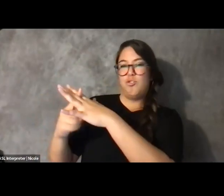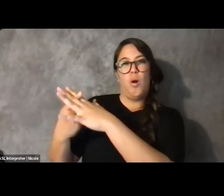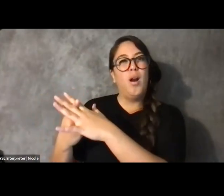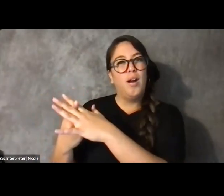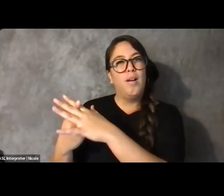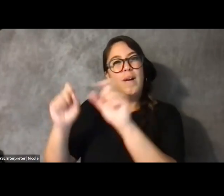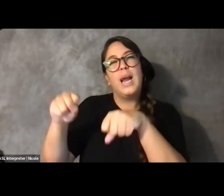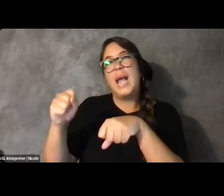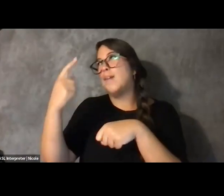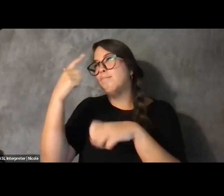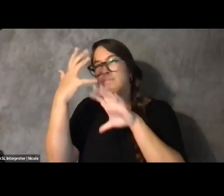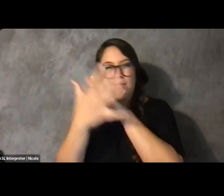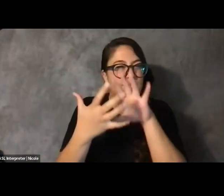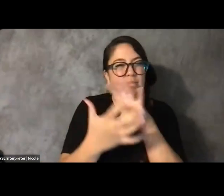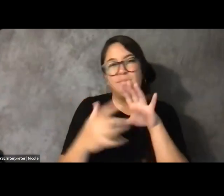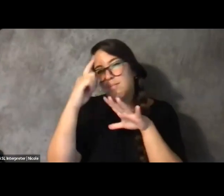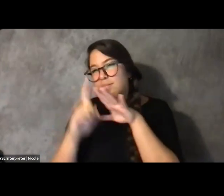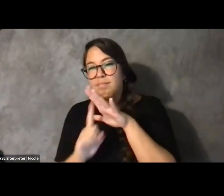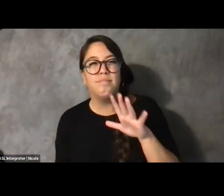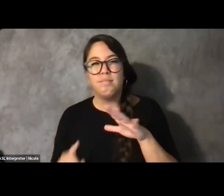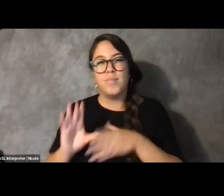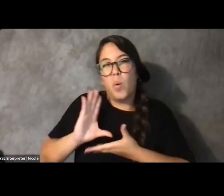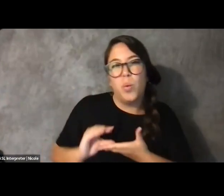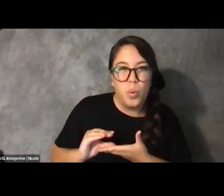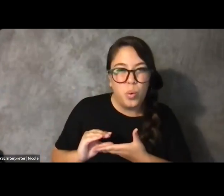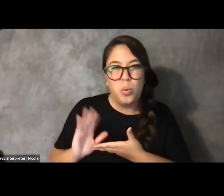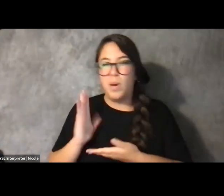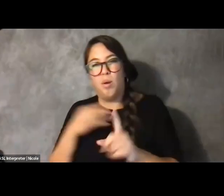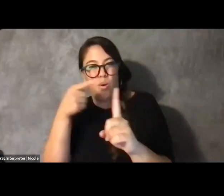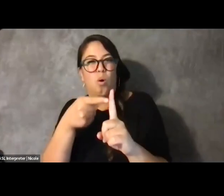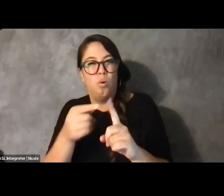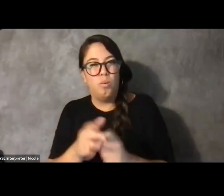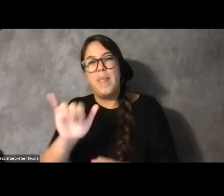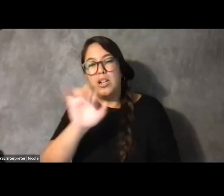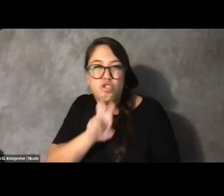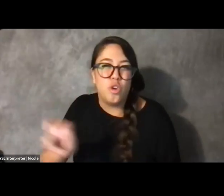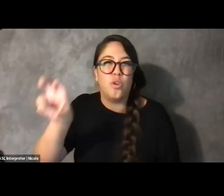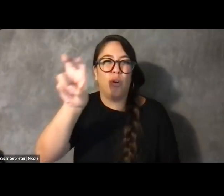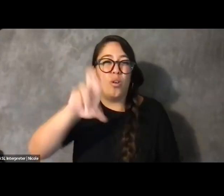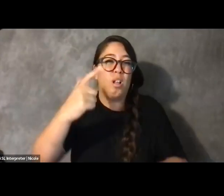It's the -- We were so long on the journey we forget what